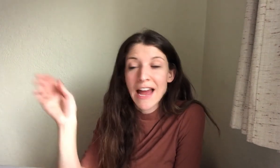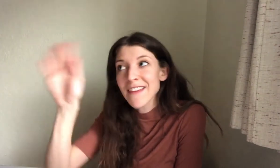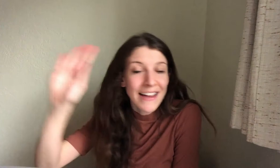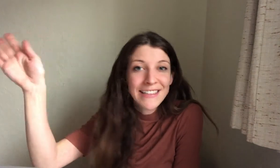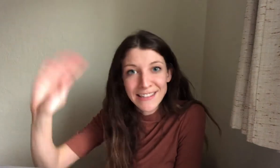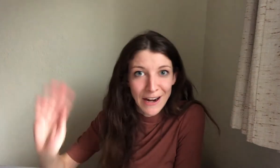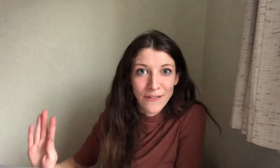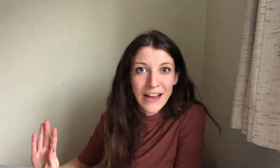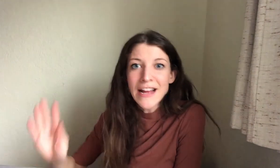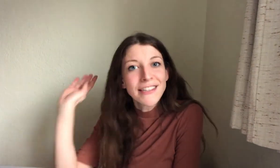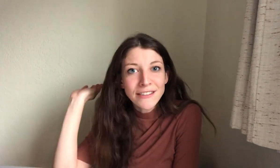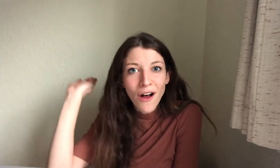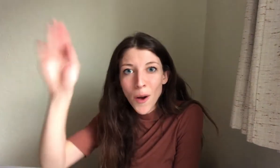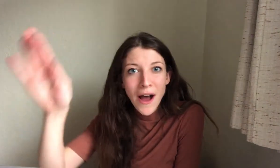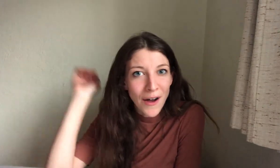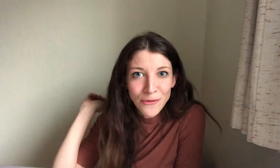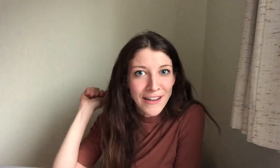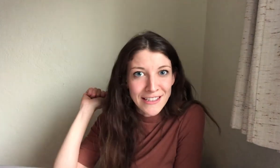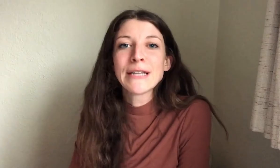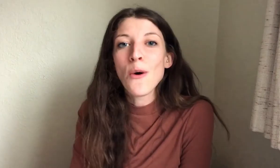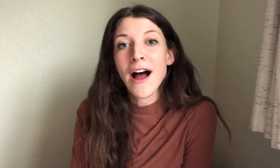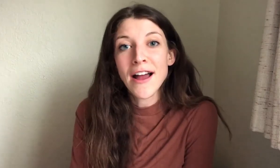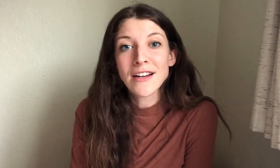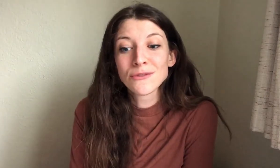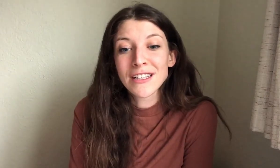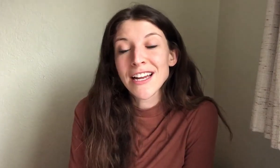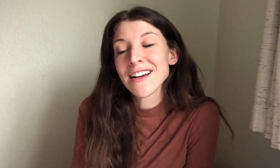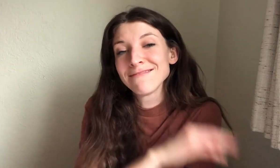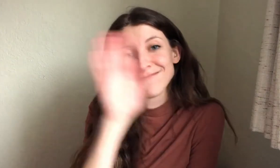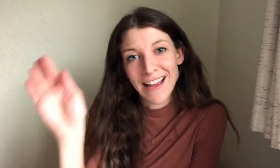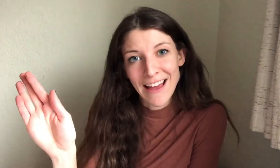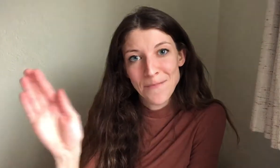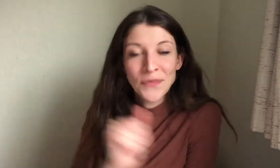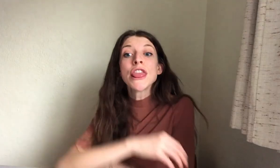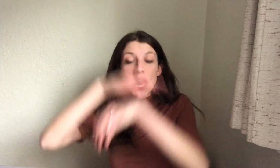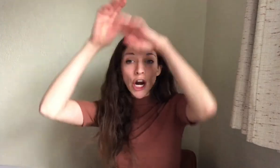And that takes care of it. It's just all about how you phrase it, so I really like that. There